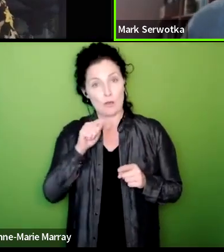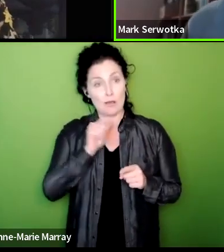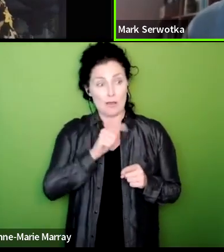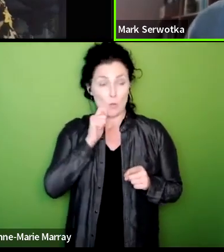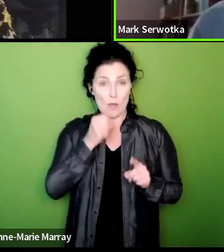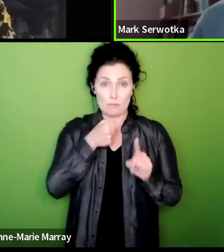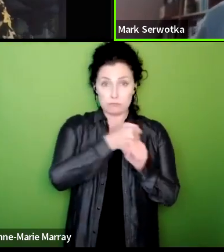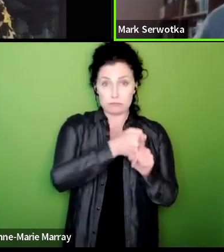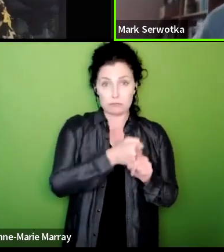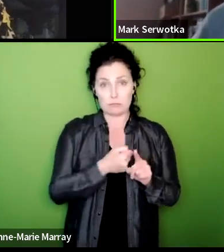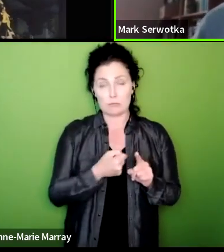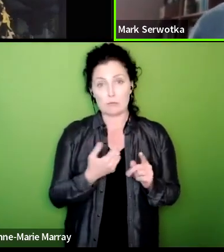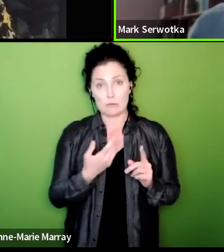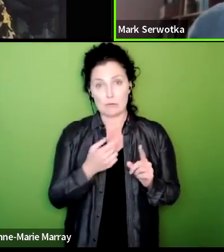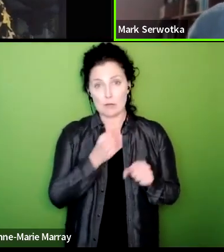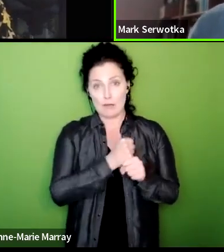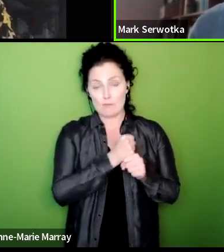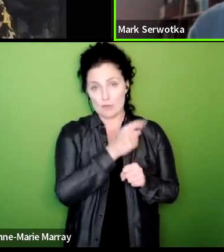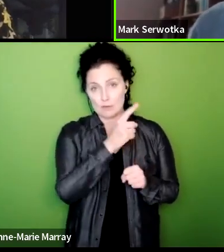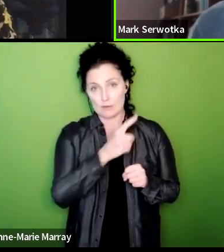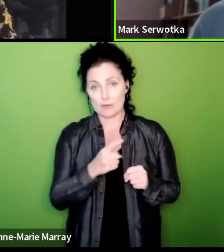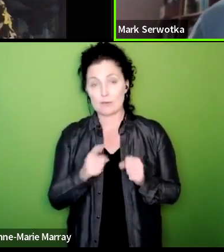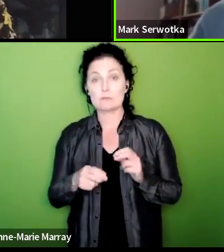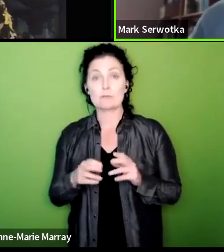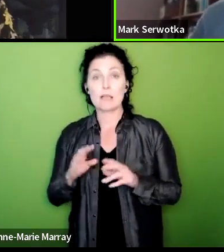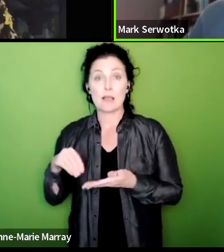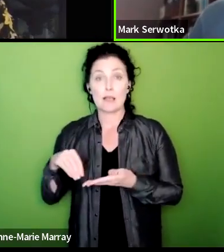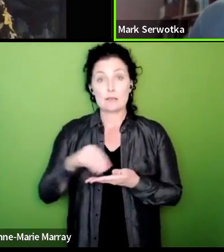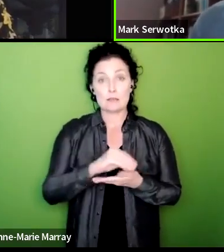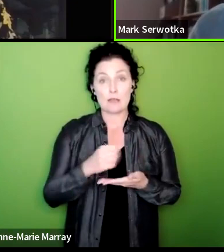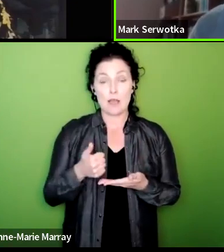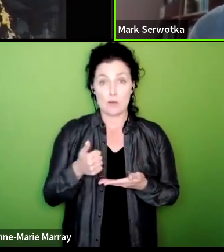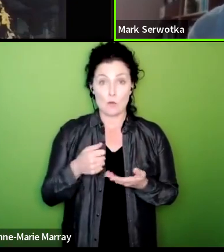called out on targeted action if you can make sure that everybody knows what we're raising more money